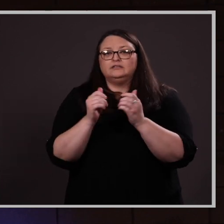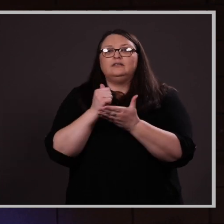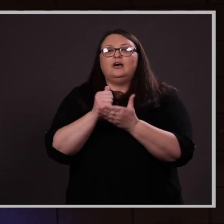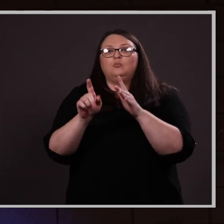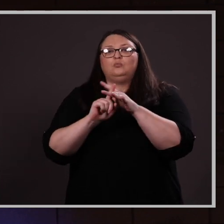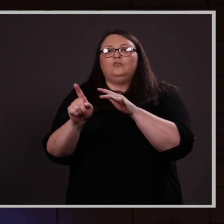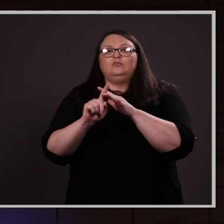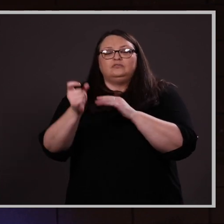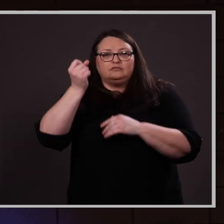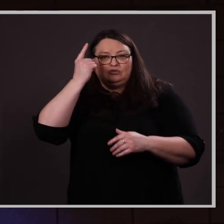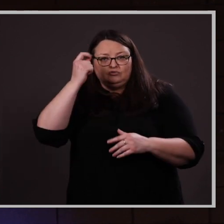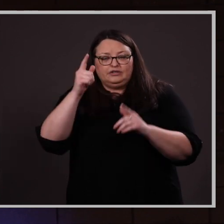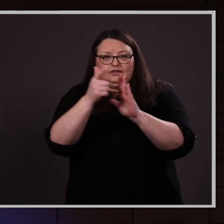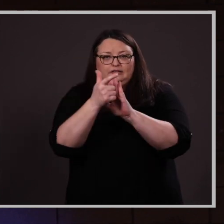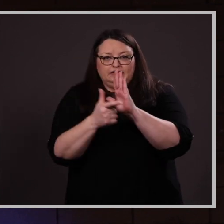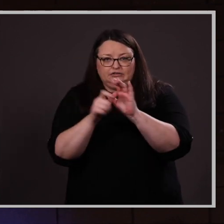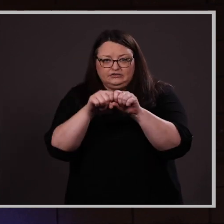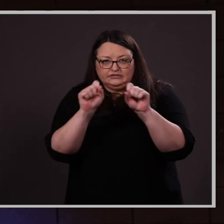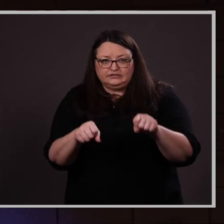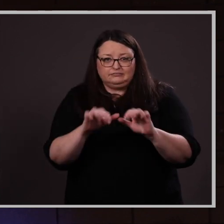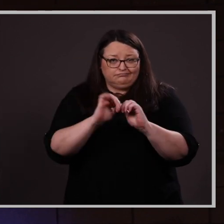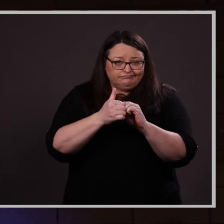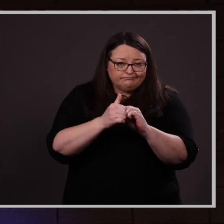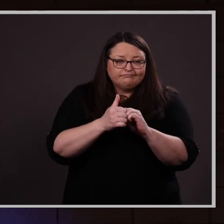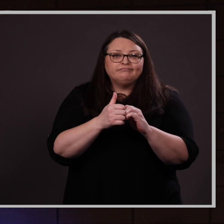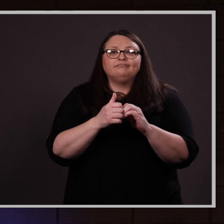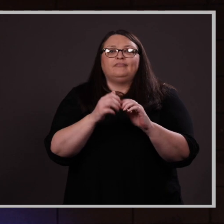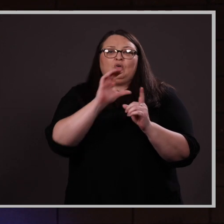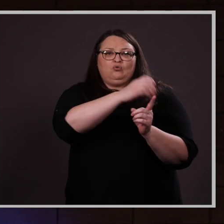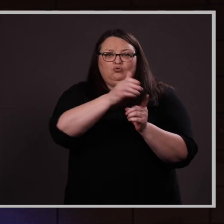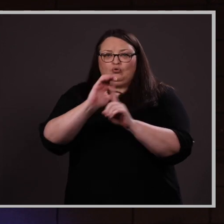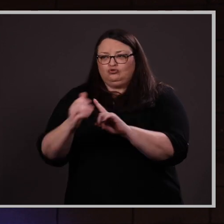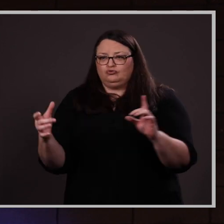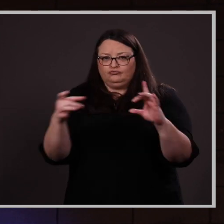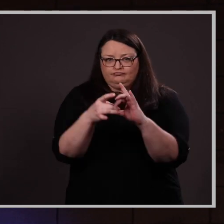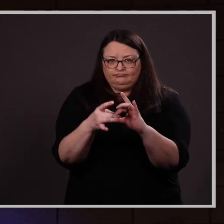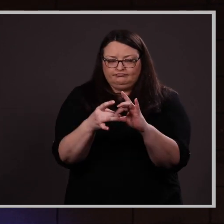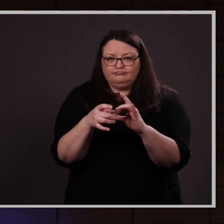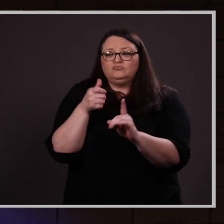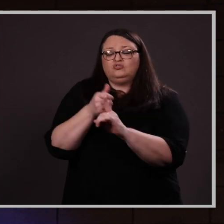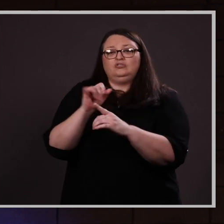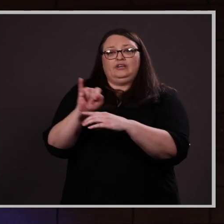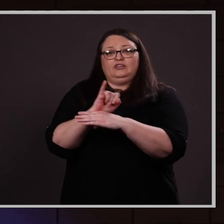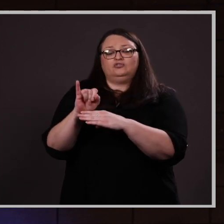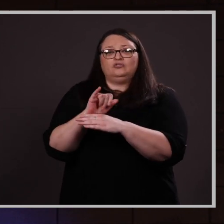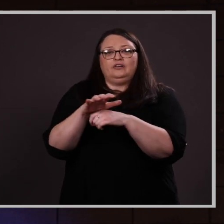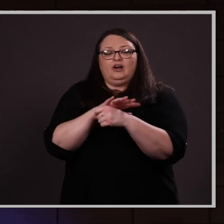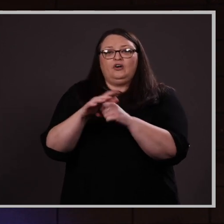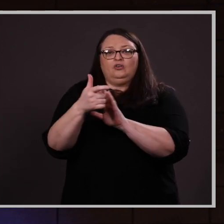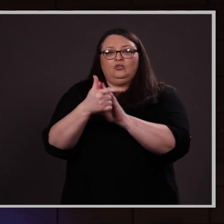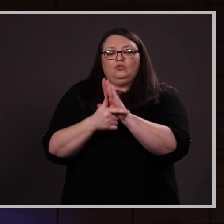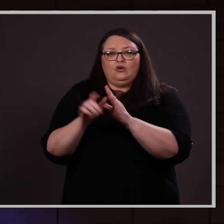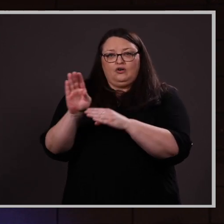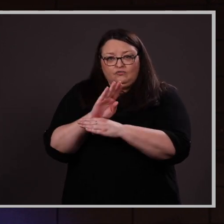the legal system by bridging cultures. Aya interned at an area law firm, where she researched